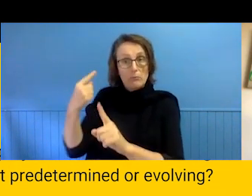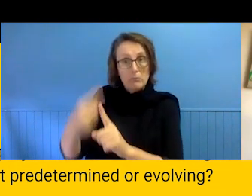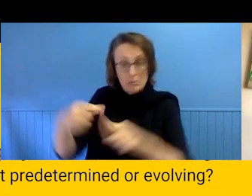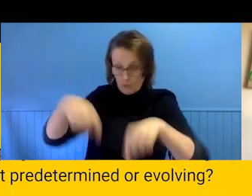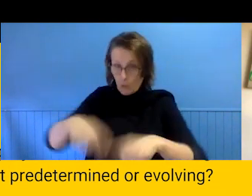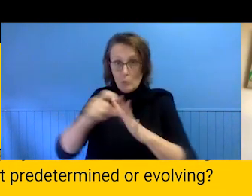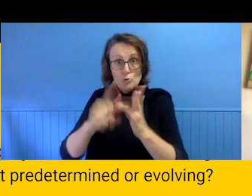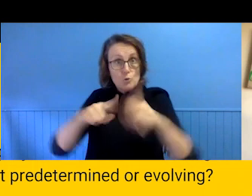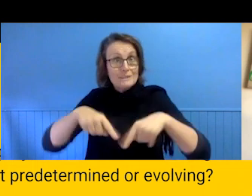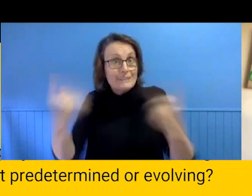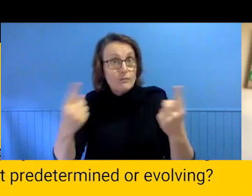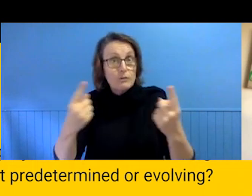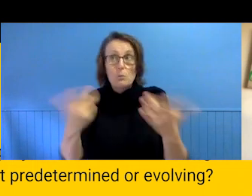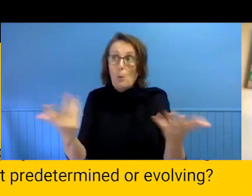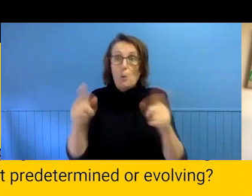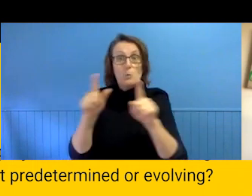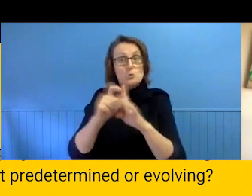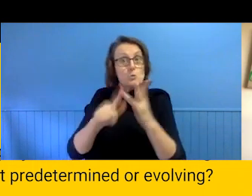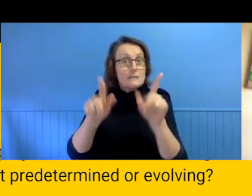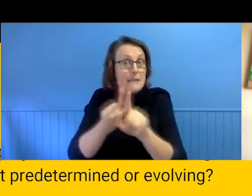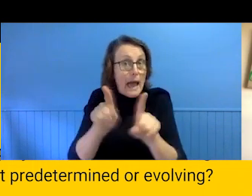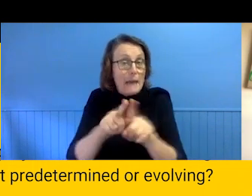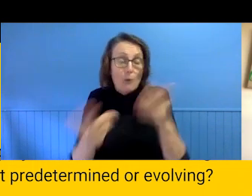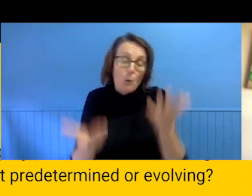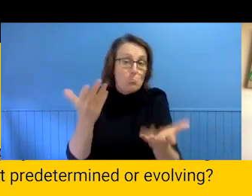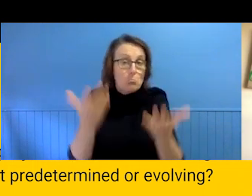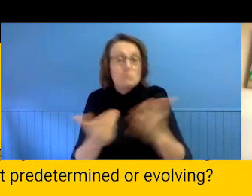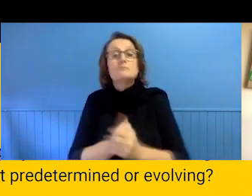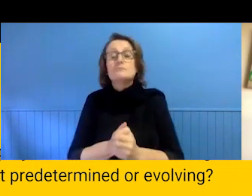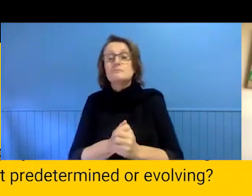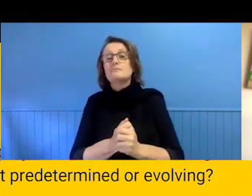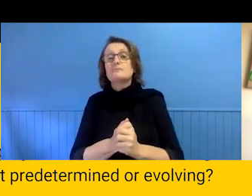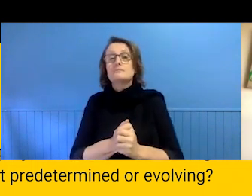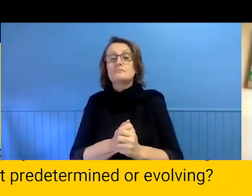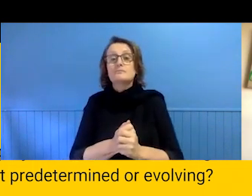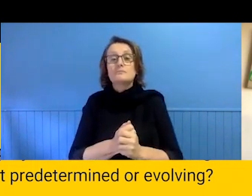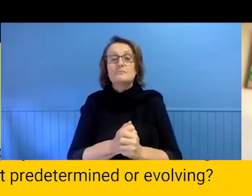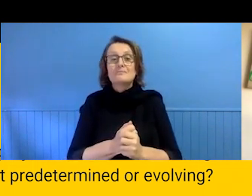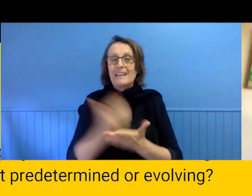or kind of different but kind of the same? Another fundamental is sharing knowledge.